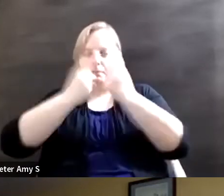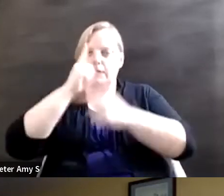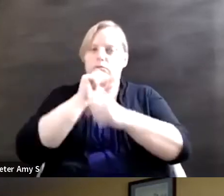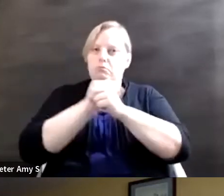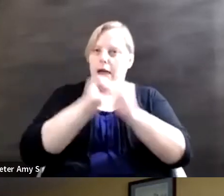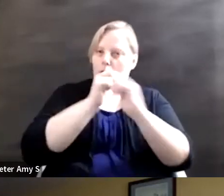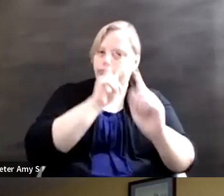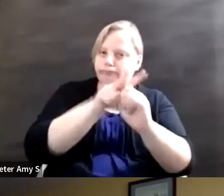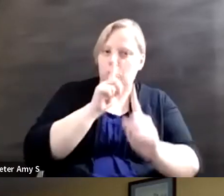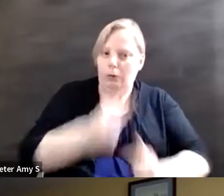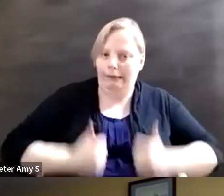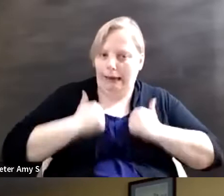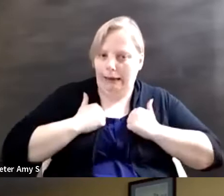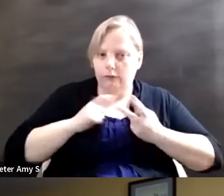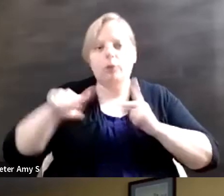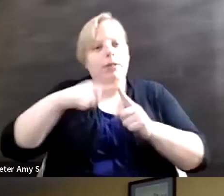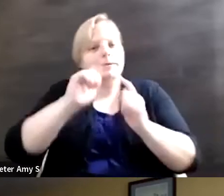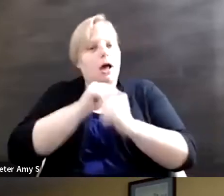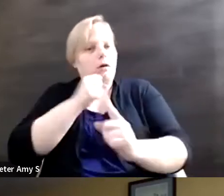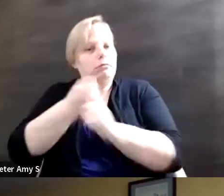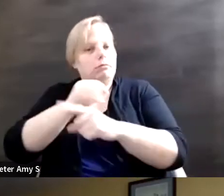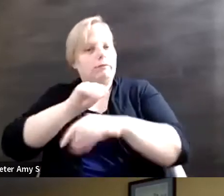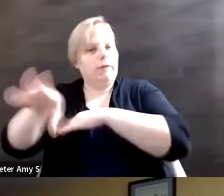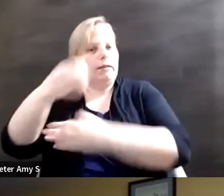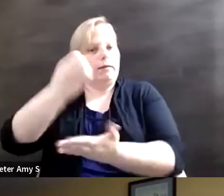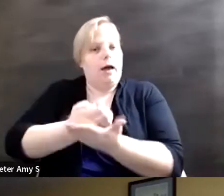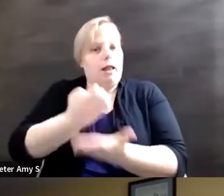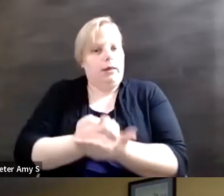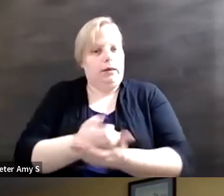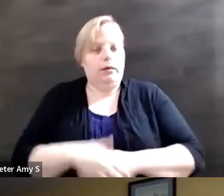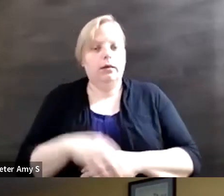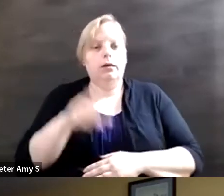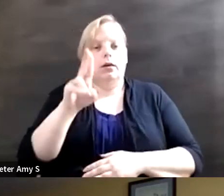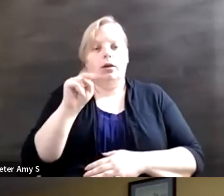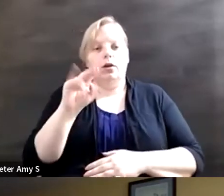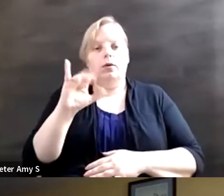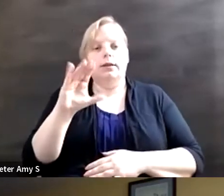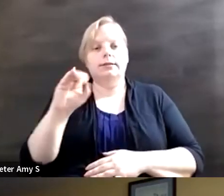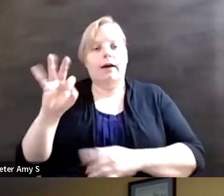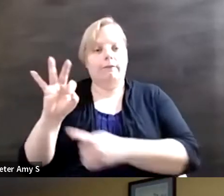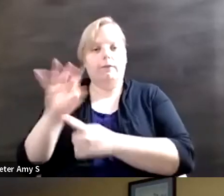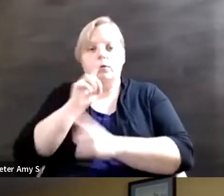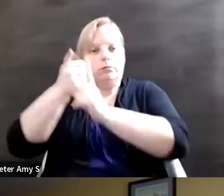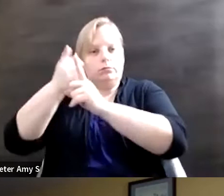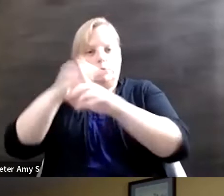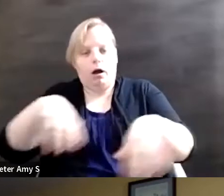they even mean in economic terms. So UNICEF is doing some marvelous work on mapping under SDG4